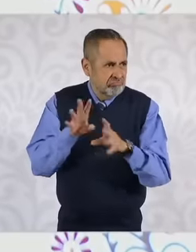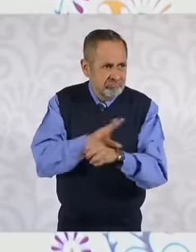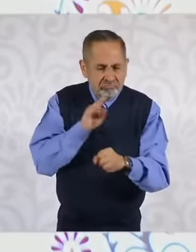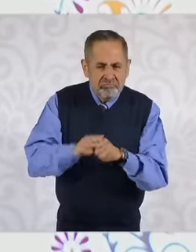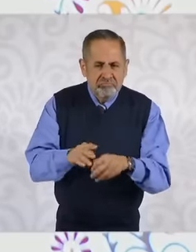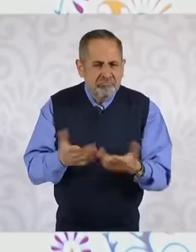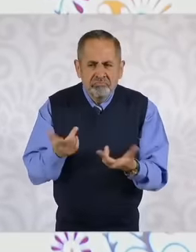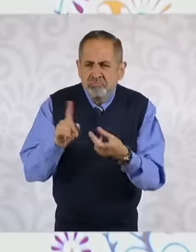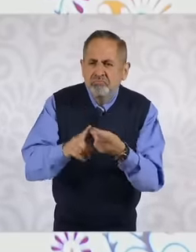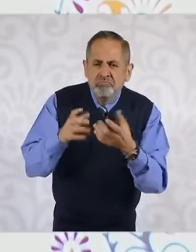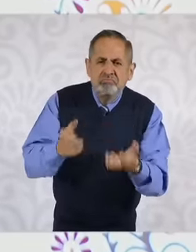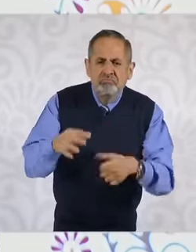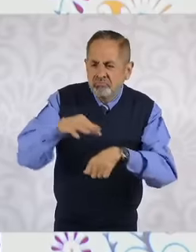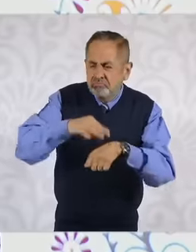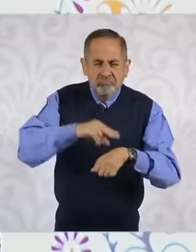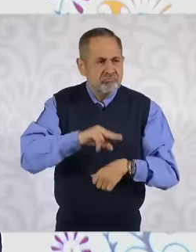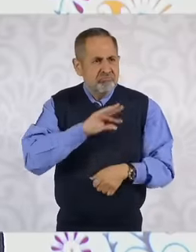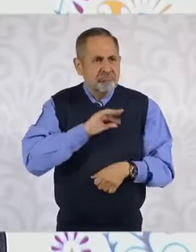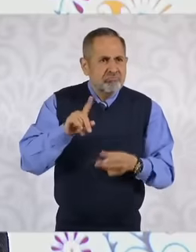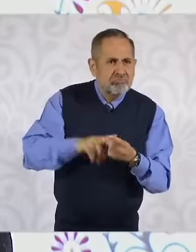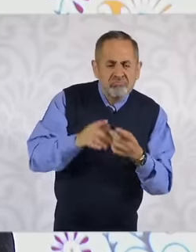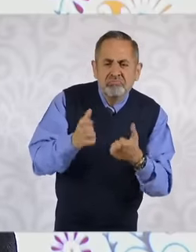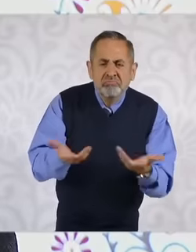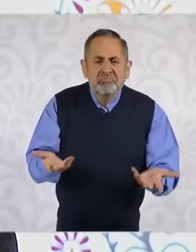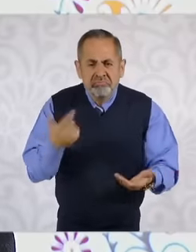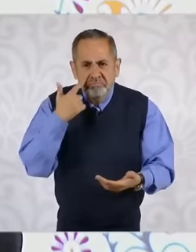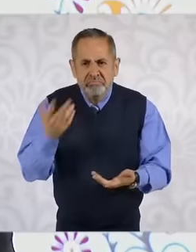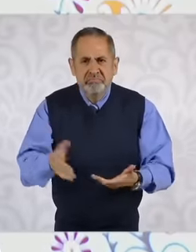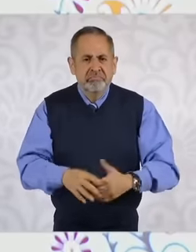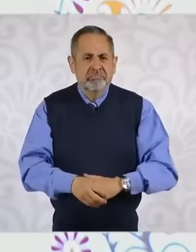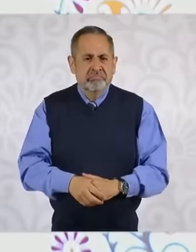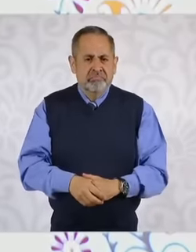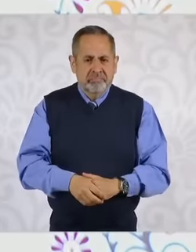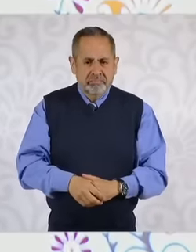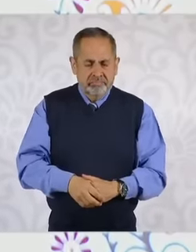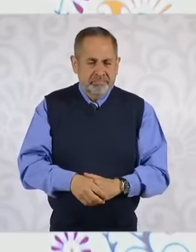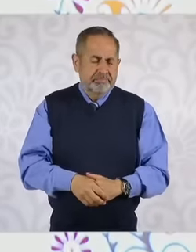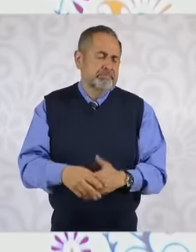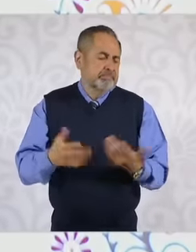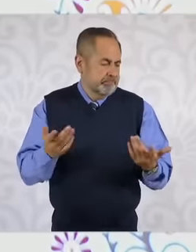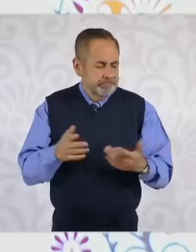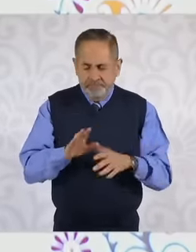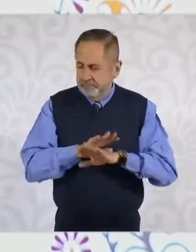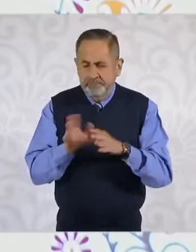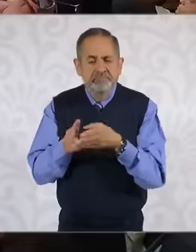are the specialist doctors that the country requires Then it was increased the number of admissions to